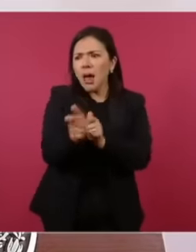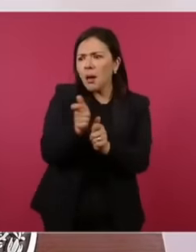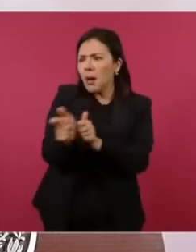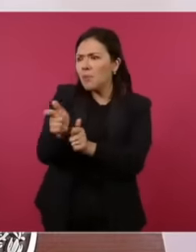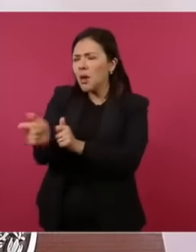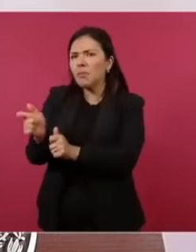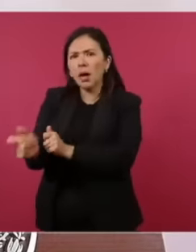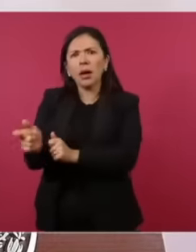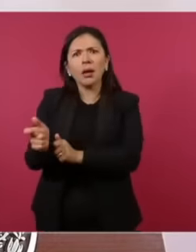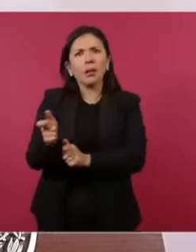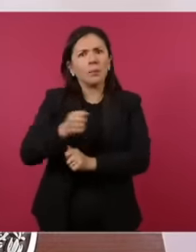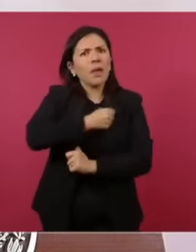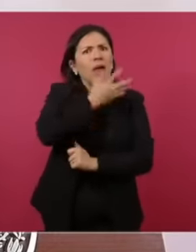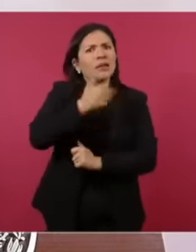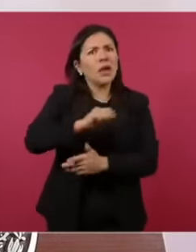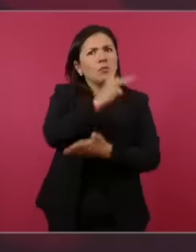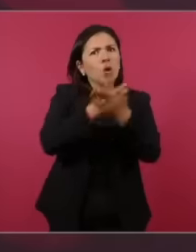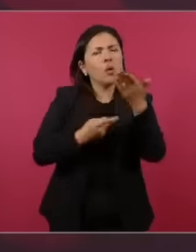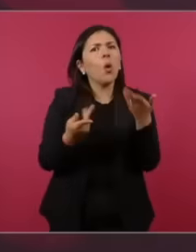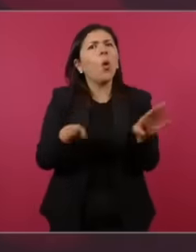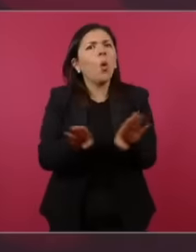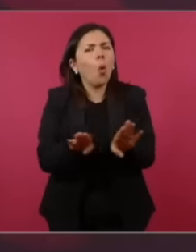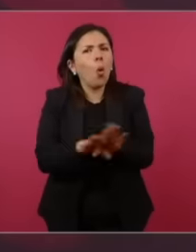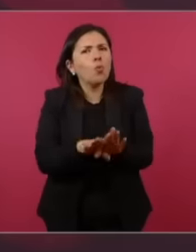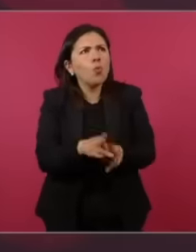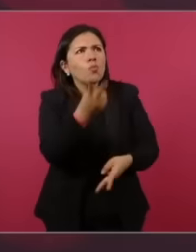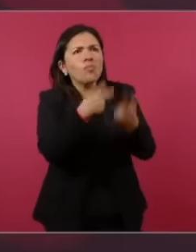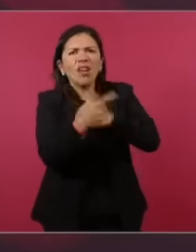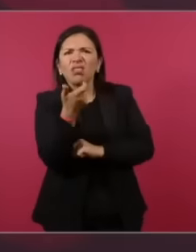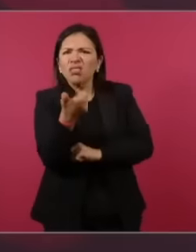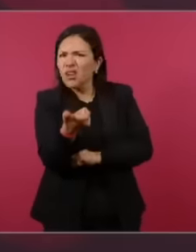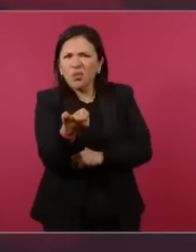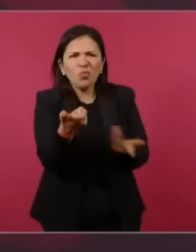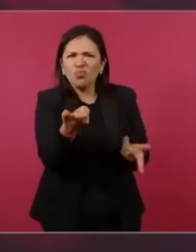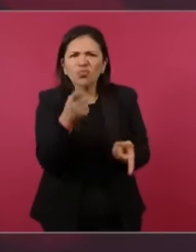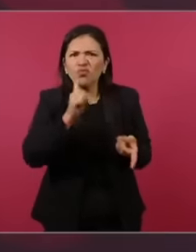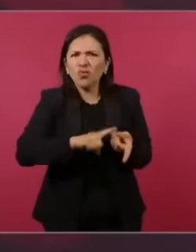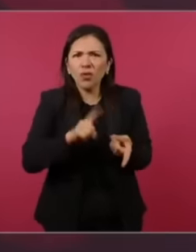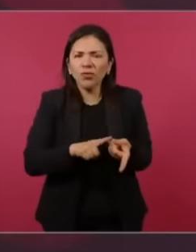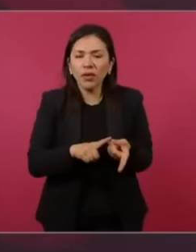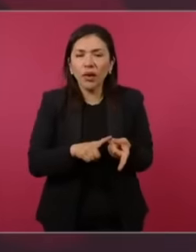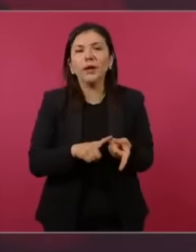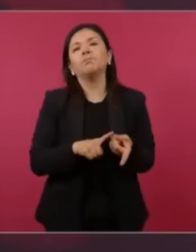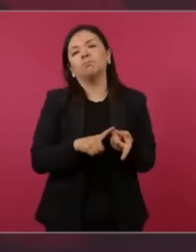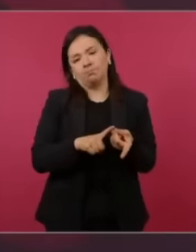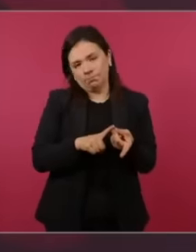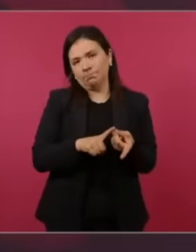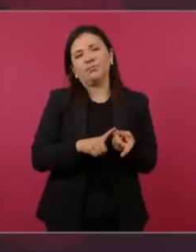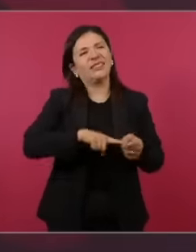welfare programs, cutting off